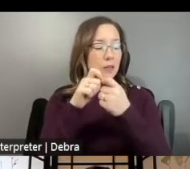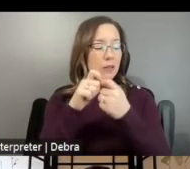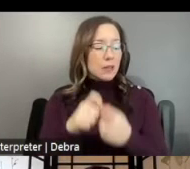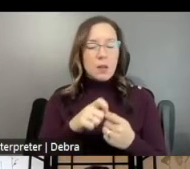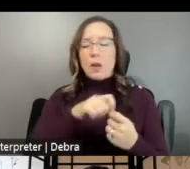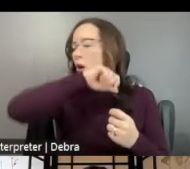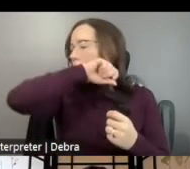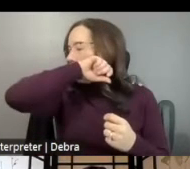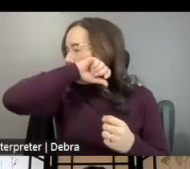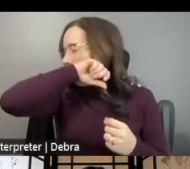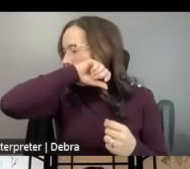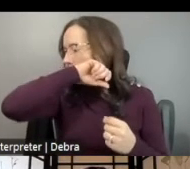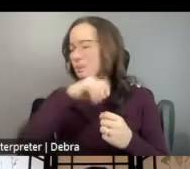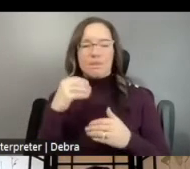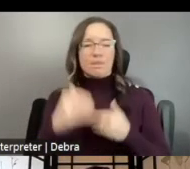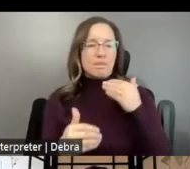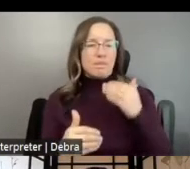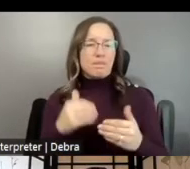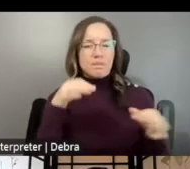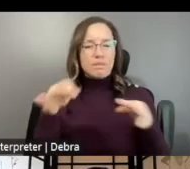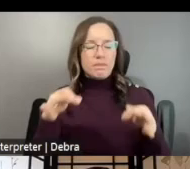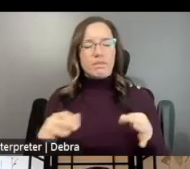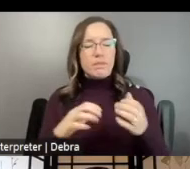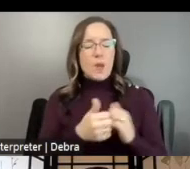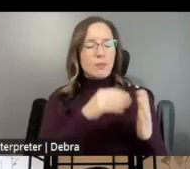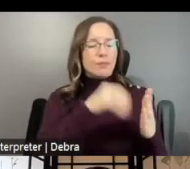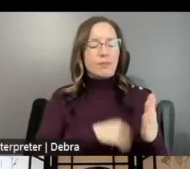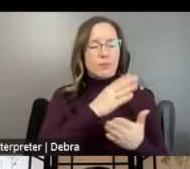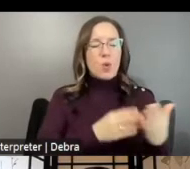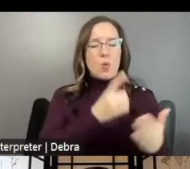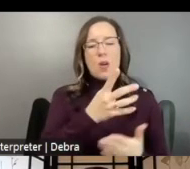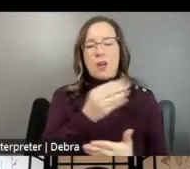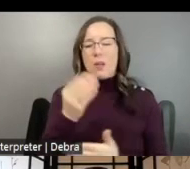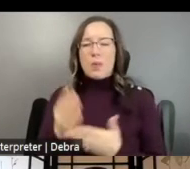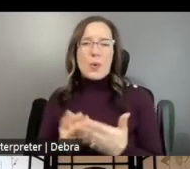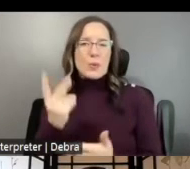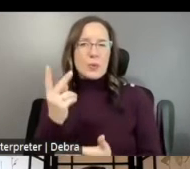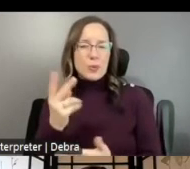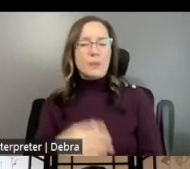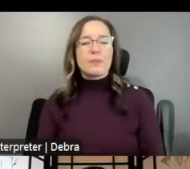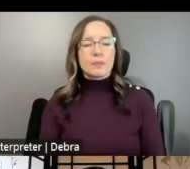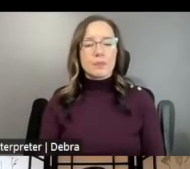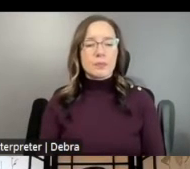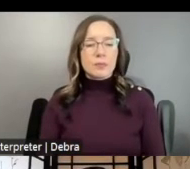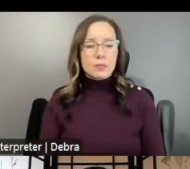INSTRUCTIONS ON HOW TO COMPLETE BOTH PART ONE AND PART TWO OF THE APPLICATION. EACH DISCIPLINE HAS